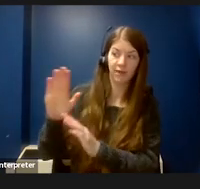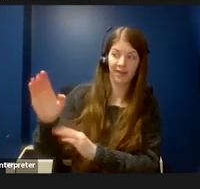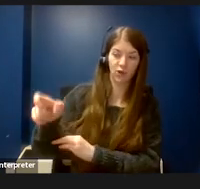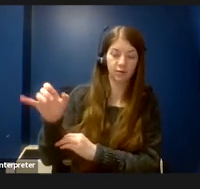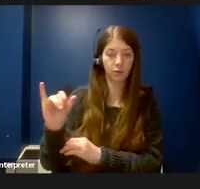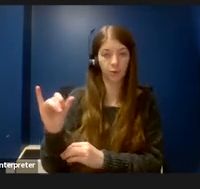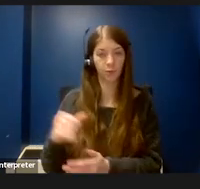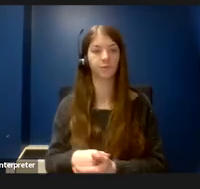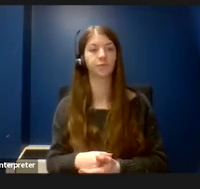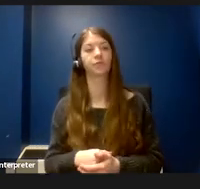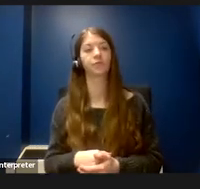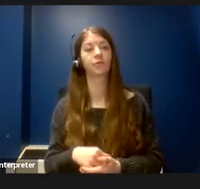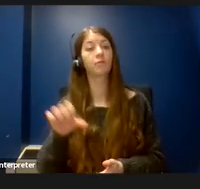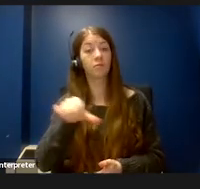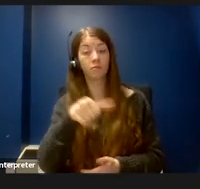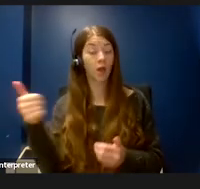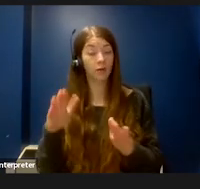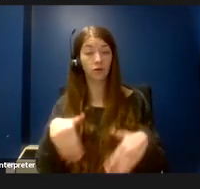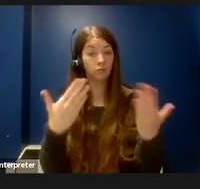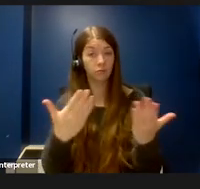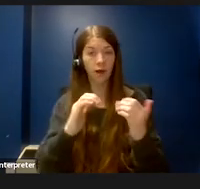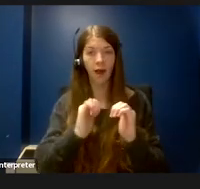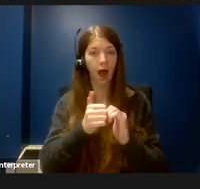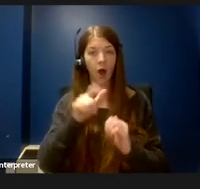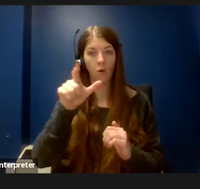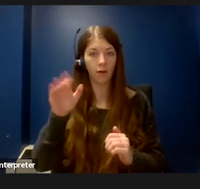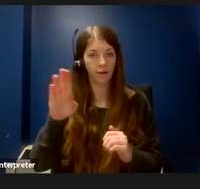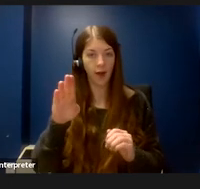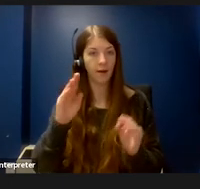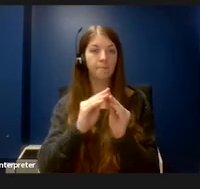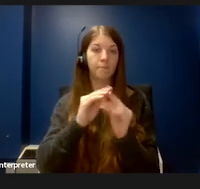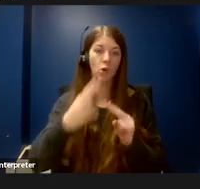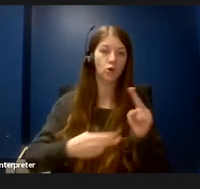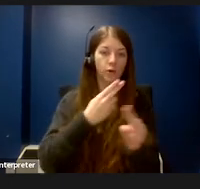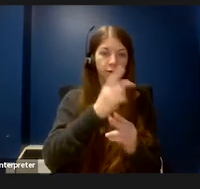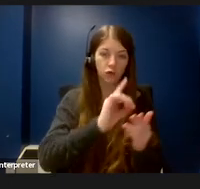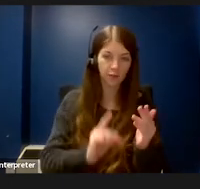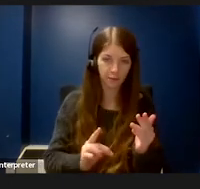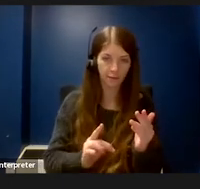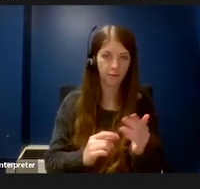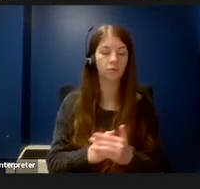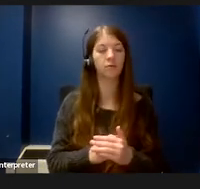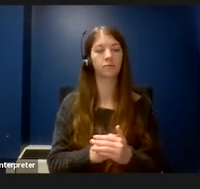So some other suggestions on how to make a lab universally designed is through first